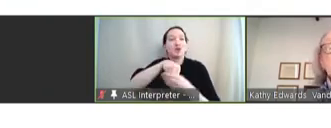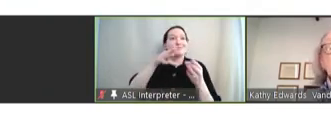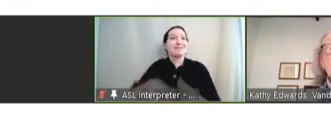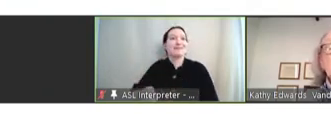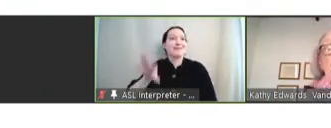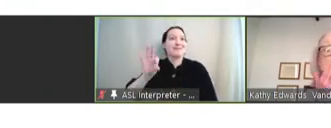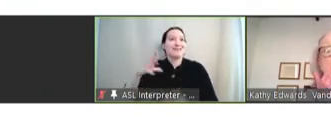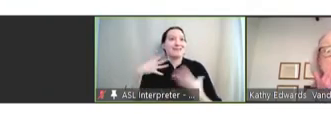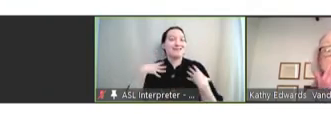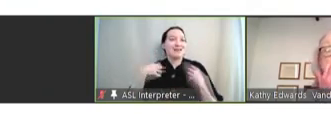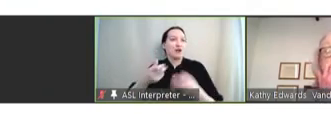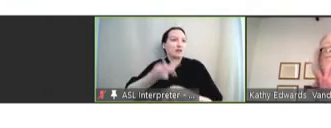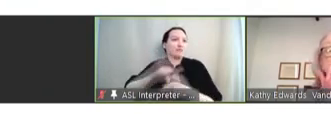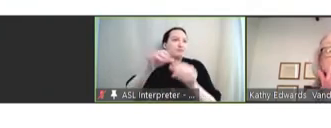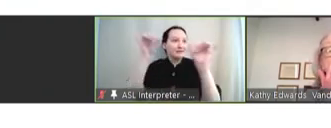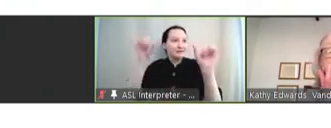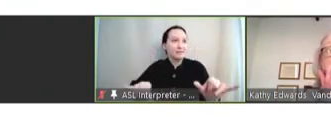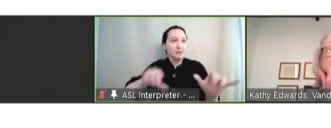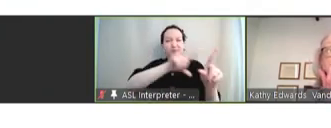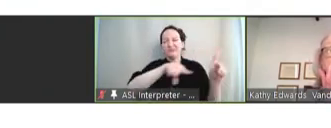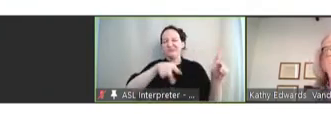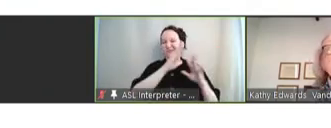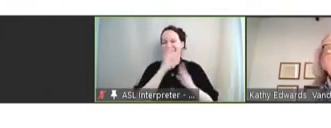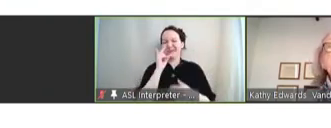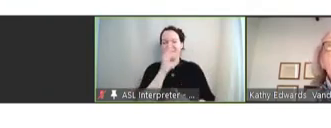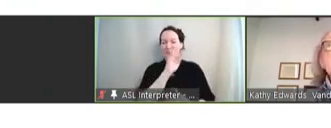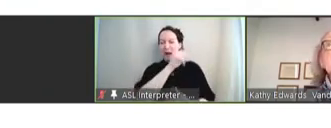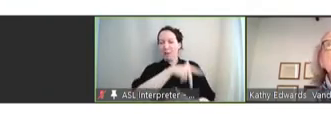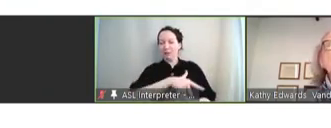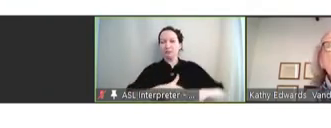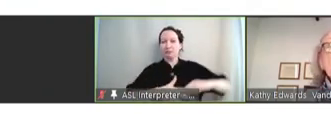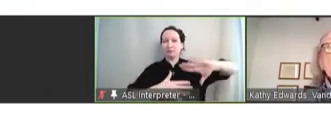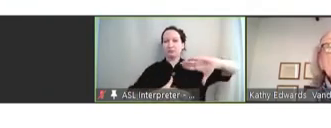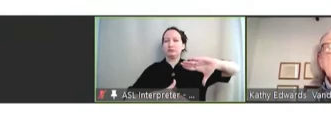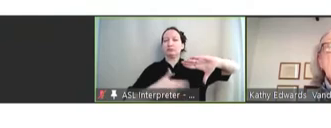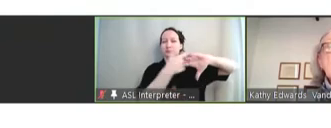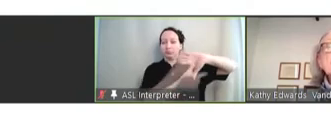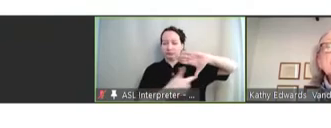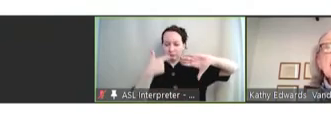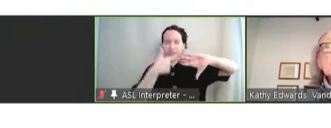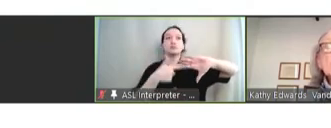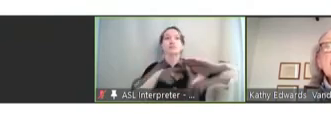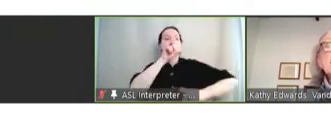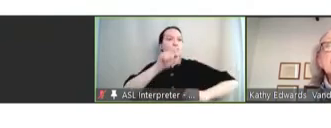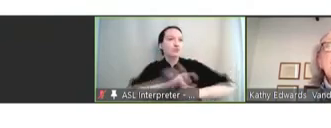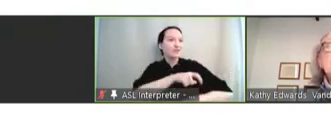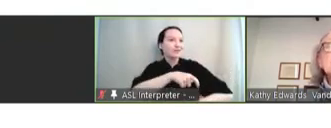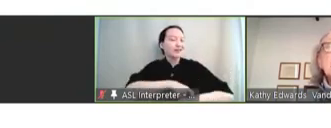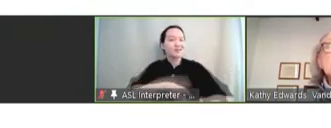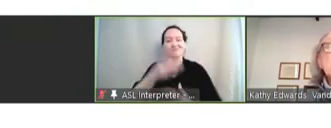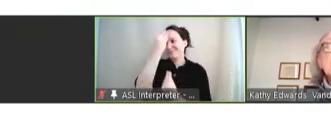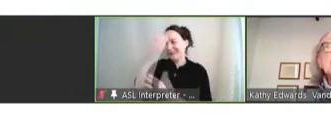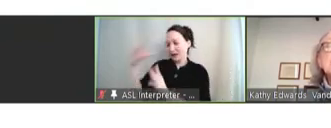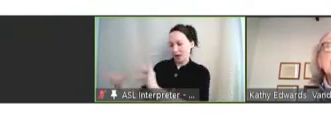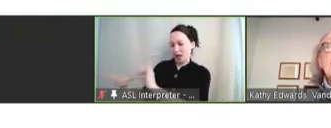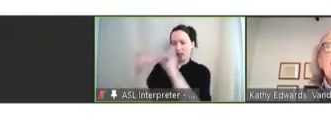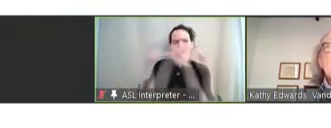healthcare systems, as shown here, have provided real-time data links and databases that have